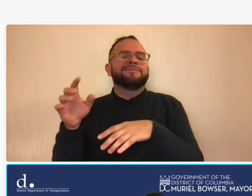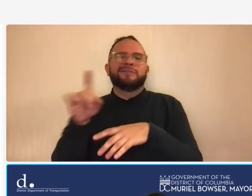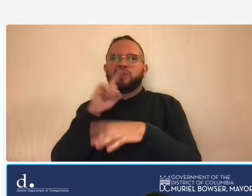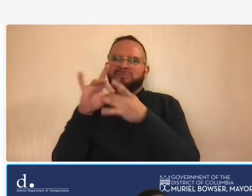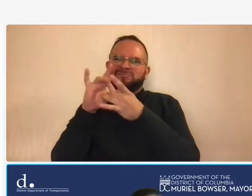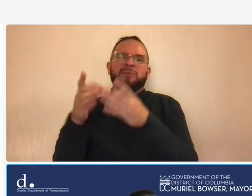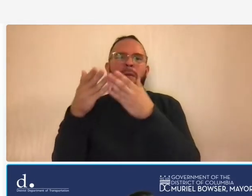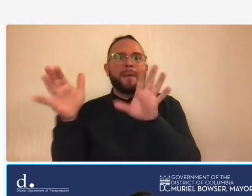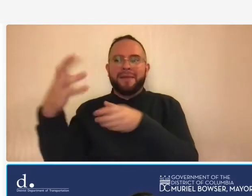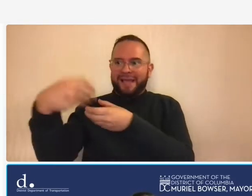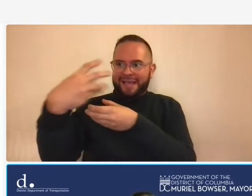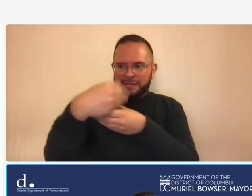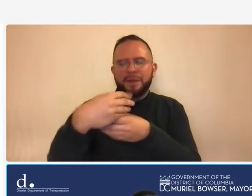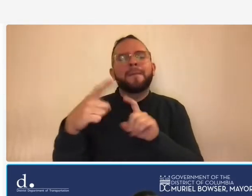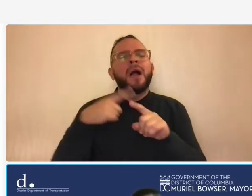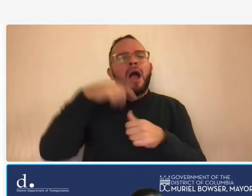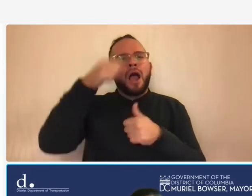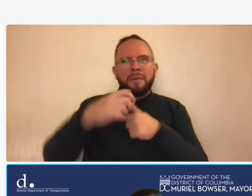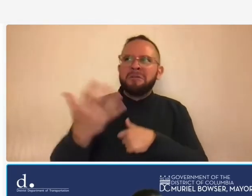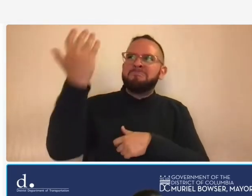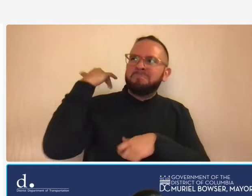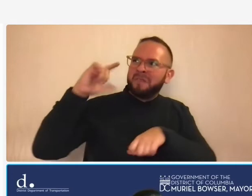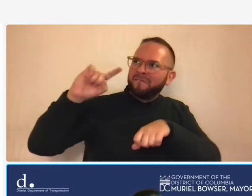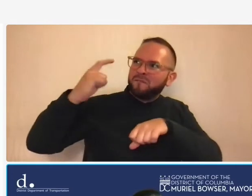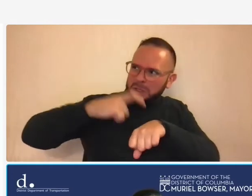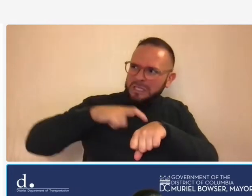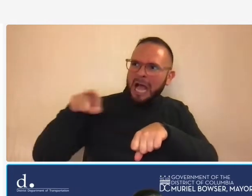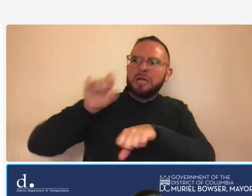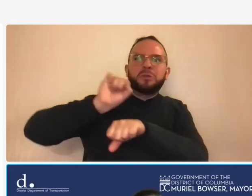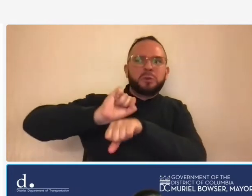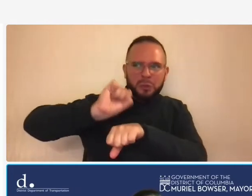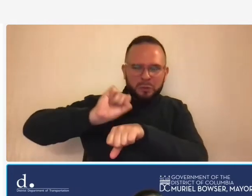very first time she started doing doing work um actually she started doing work i think it